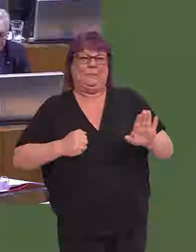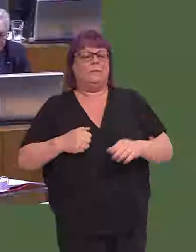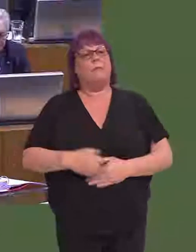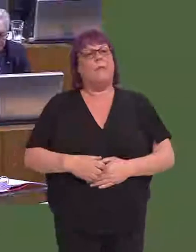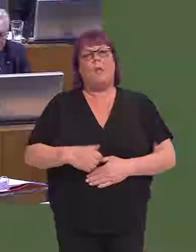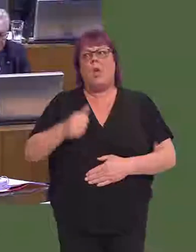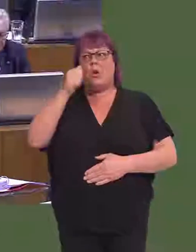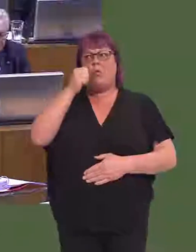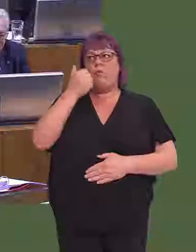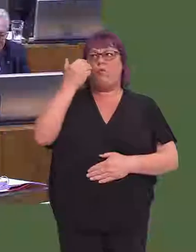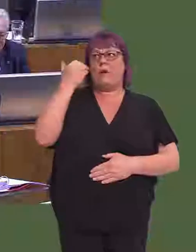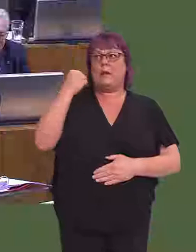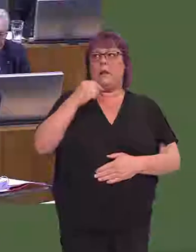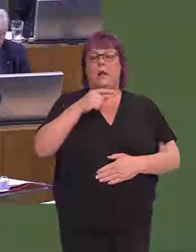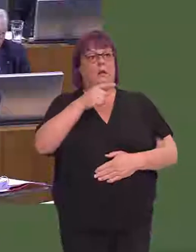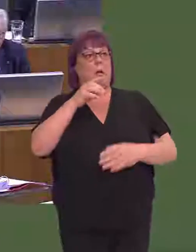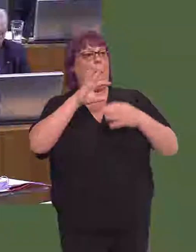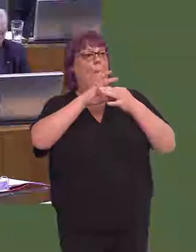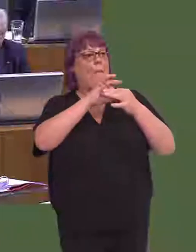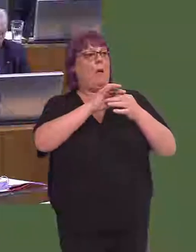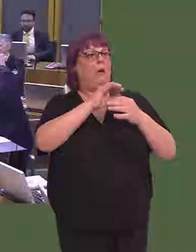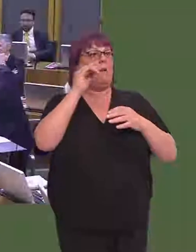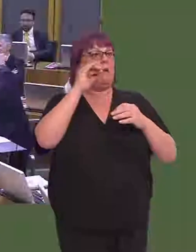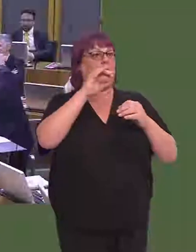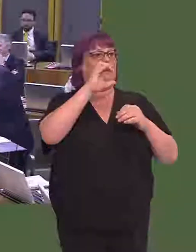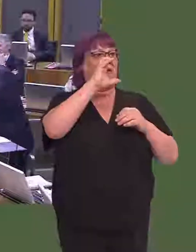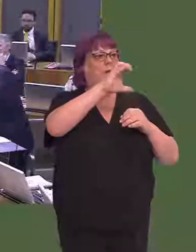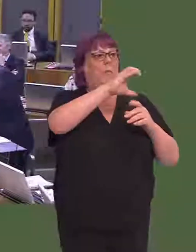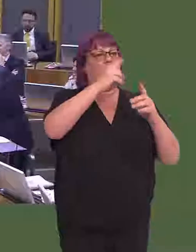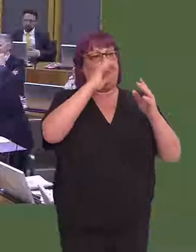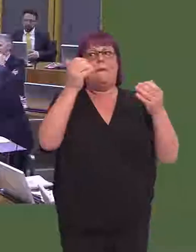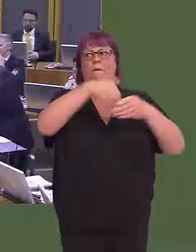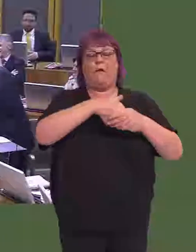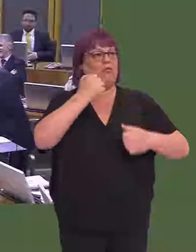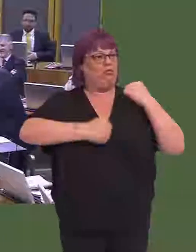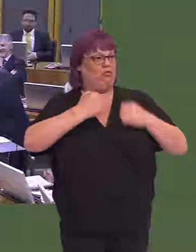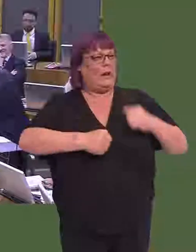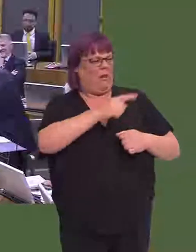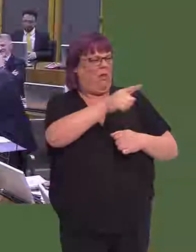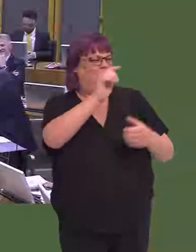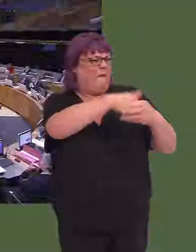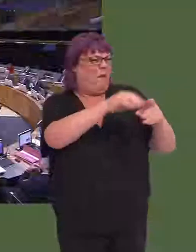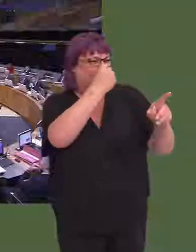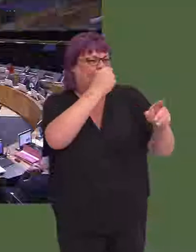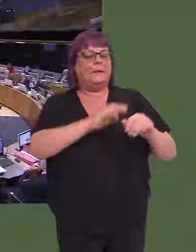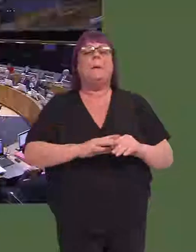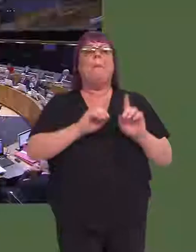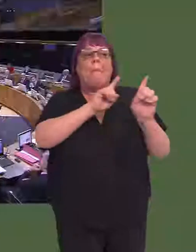I understand that the Member for Carmarthen East and Dinefwr was out jogging this morning; I think he's well ahead of me in terms of his ability to take part, rather than myself.